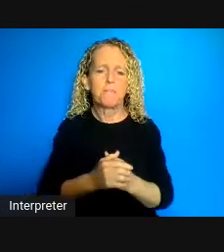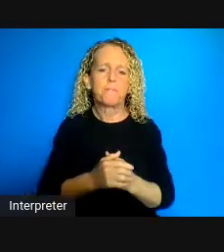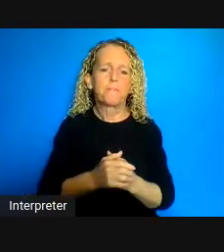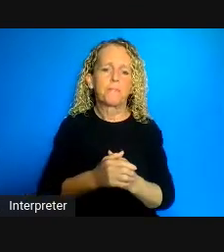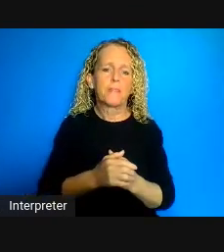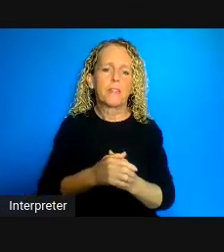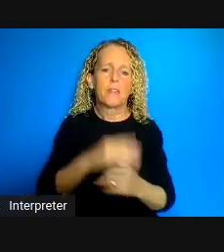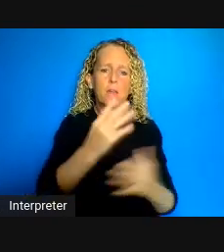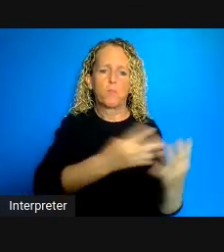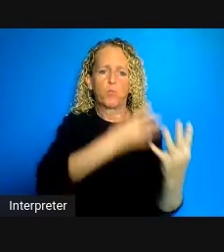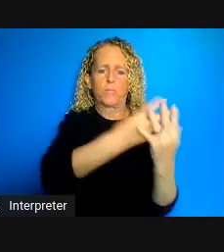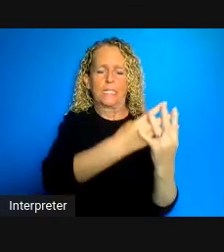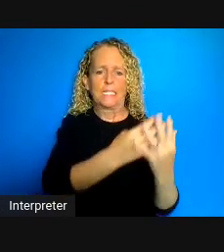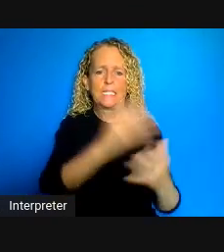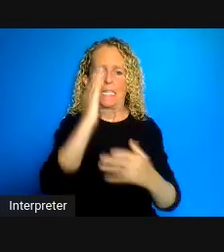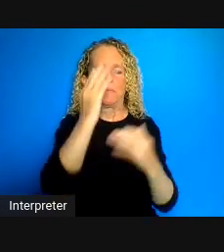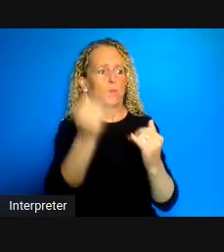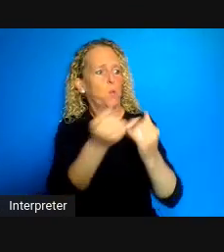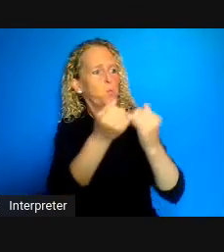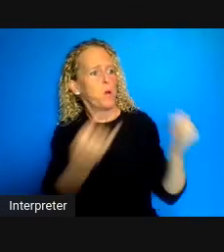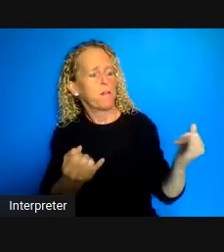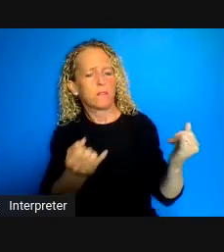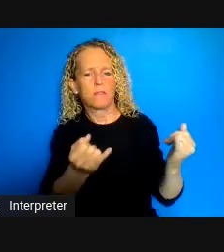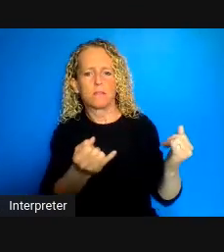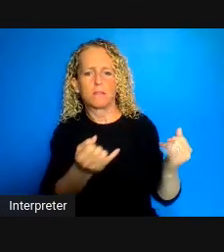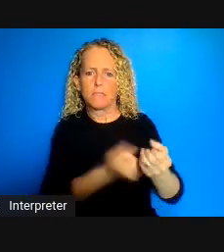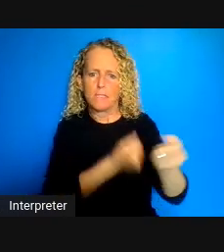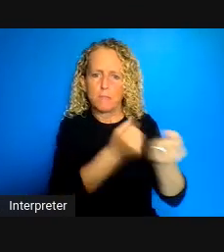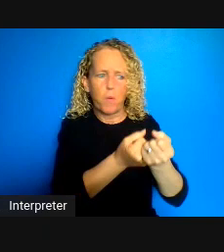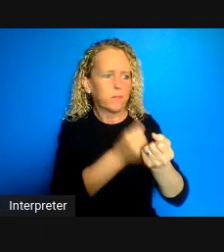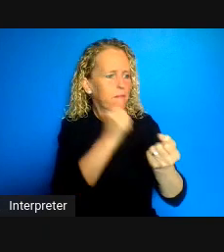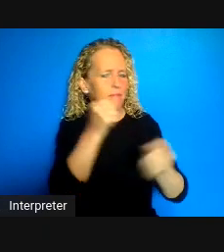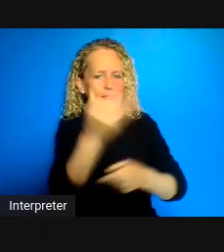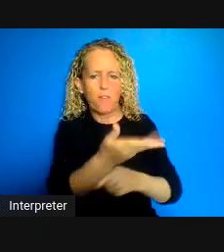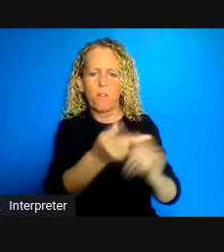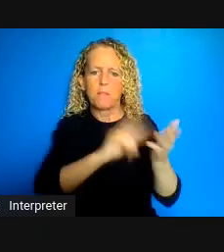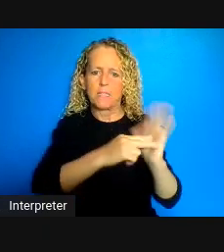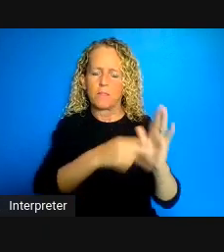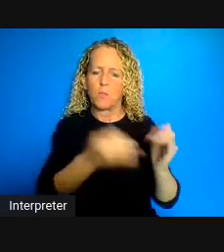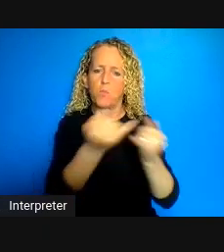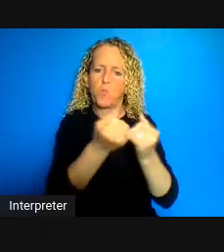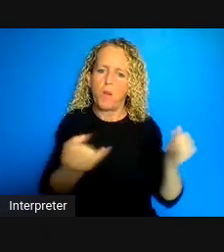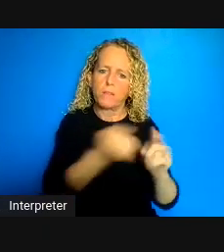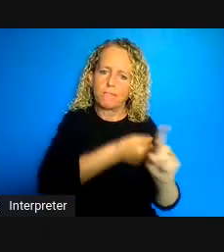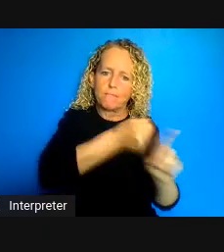the consequences of that gap equity but also and it of course the treatment of